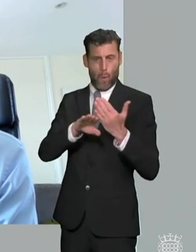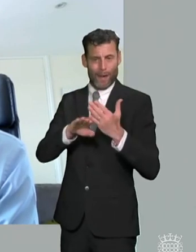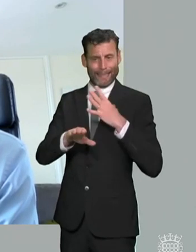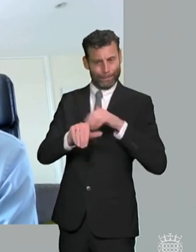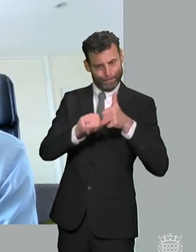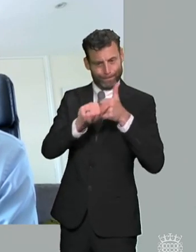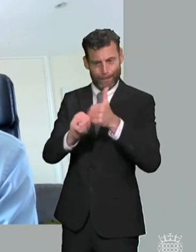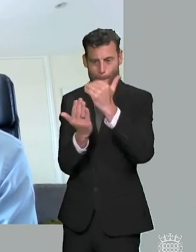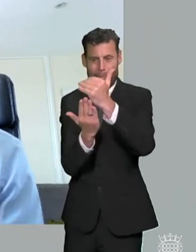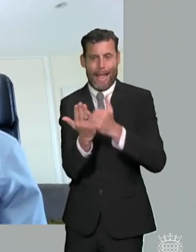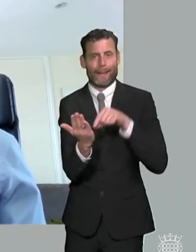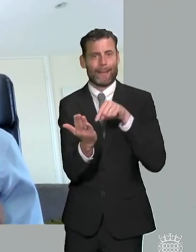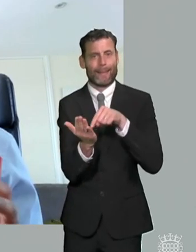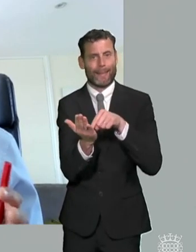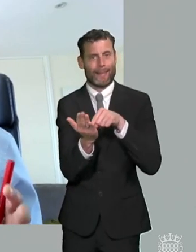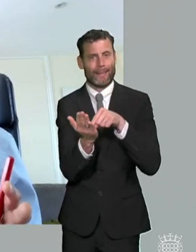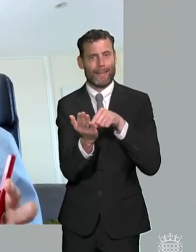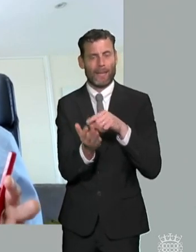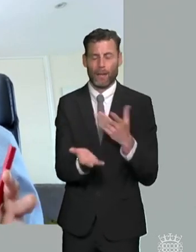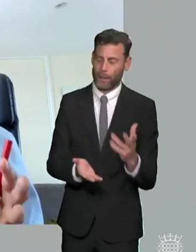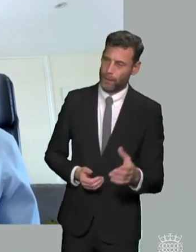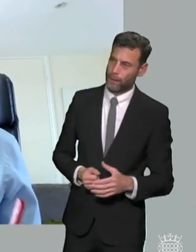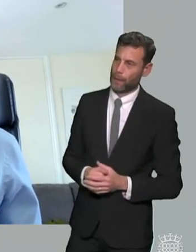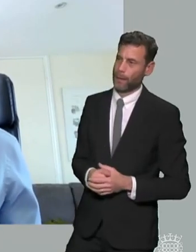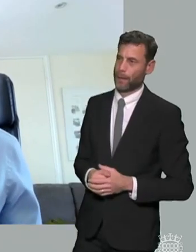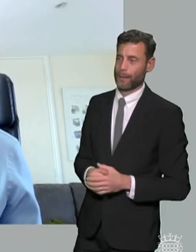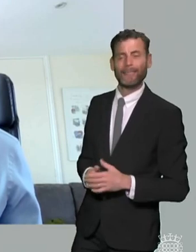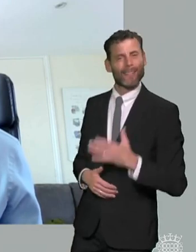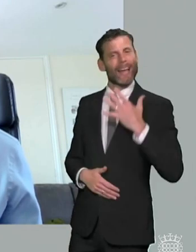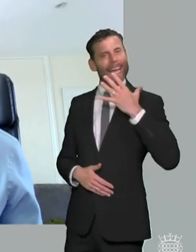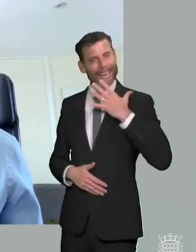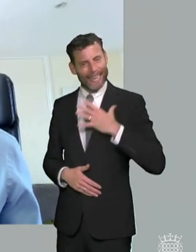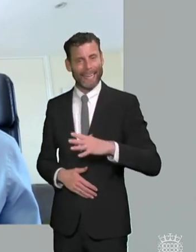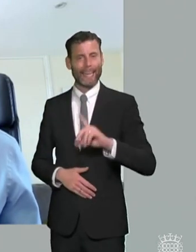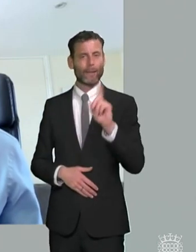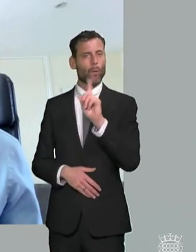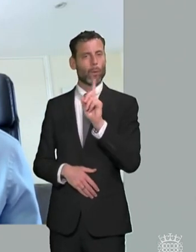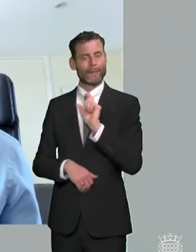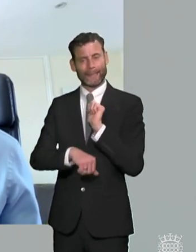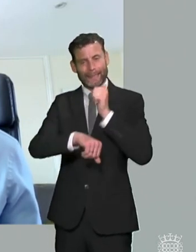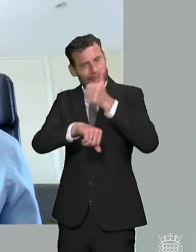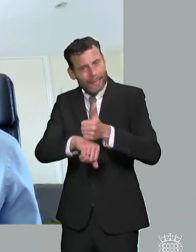strong case for for some sort of um work-based passport of the kinds of reasonable adjustments